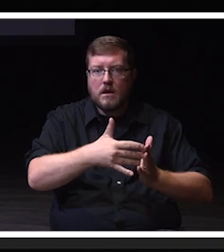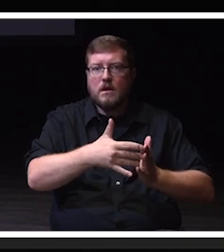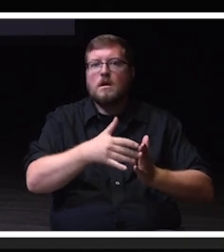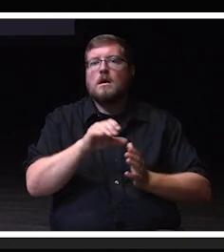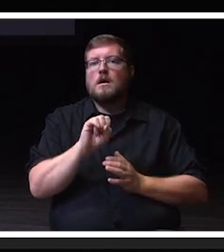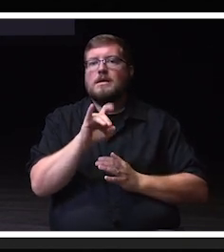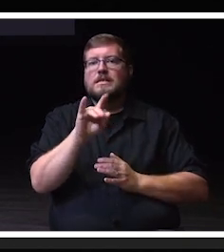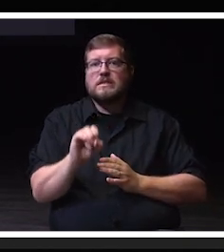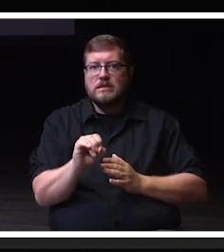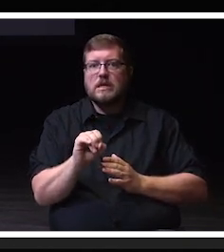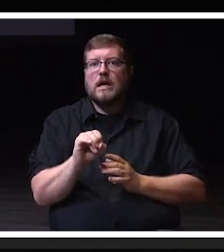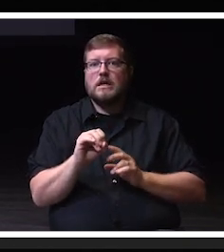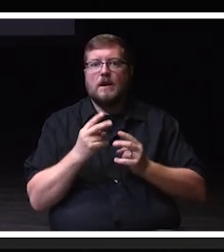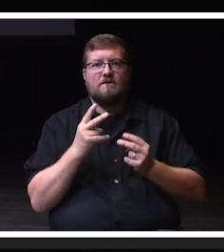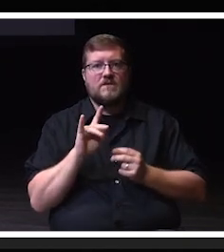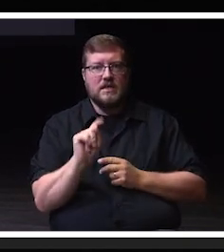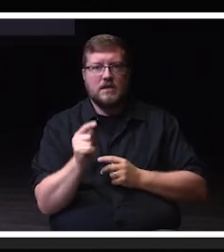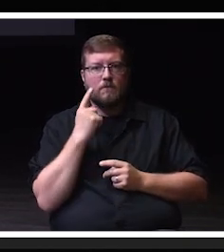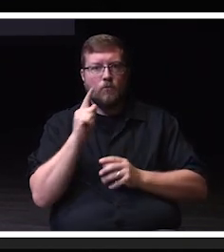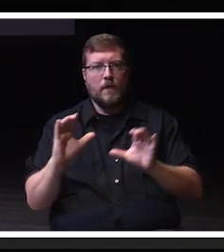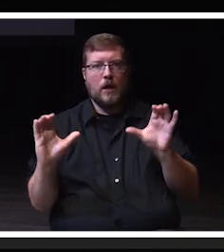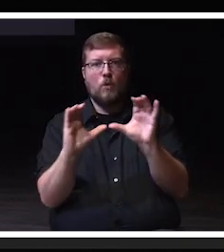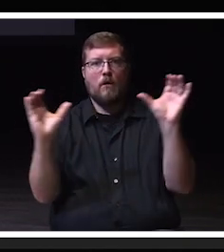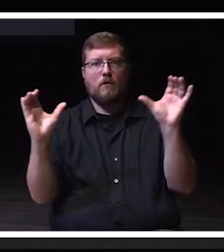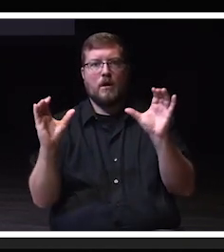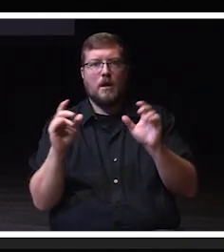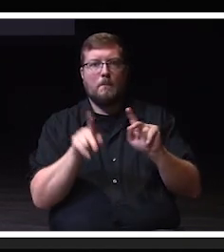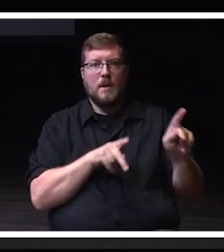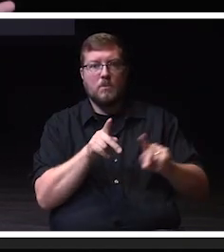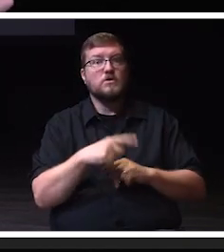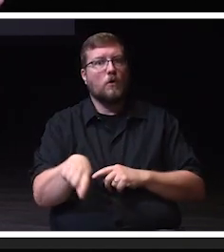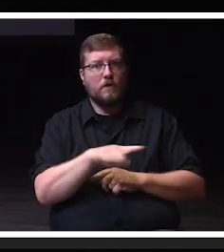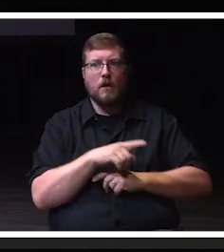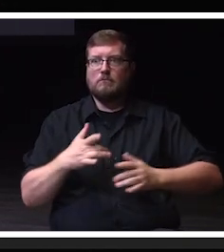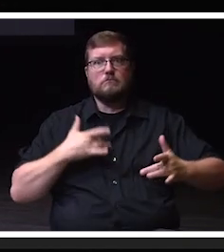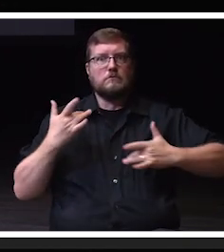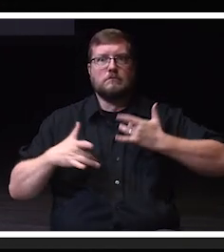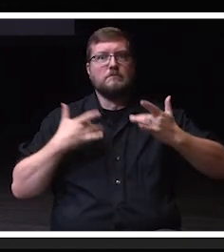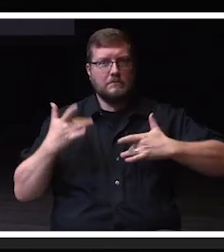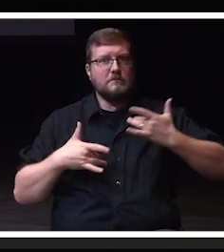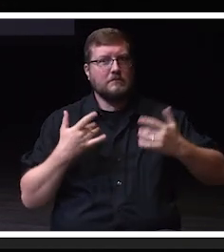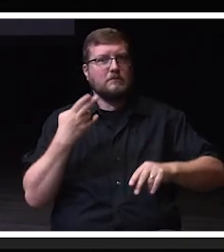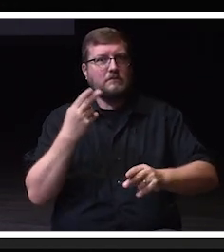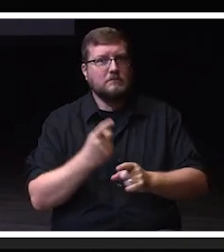So it's going to be a real hoot for those departments on top of some strategic planning. But it's going to give us a real good